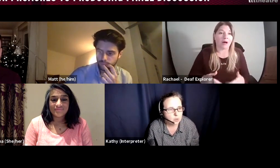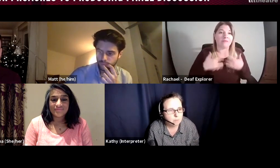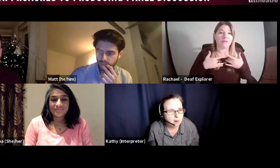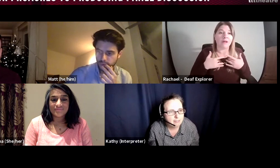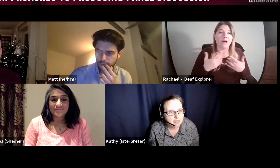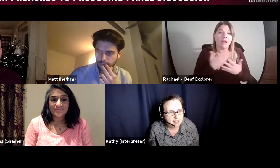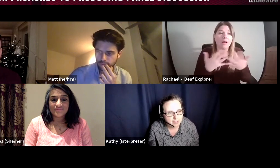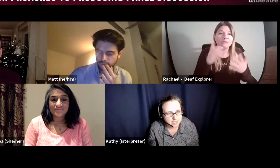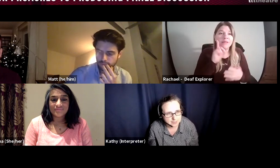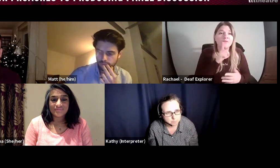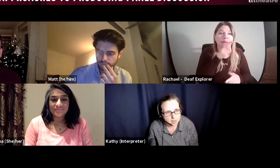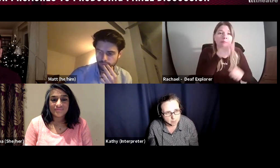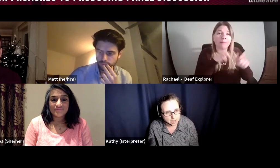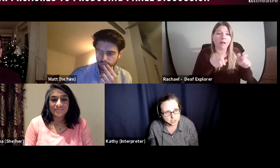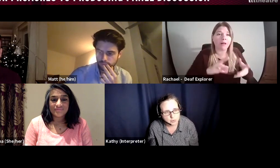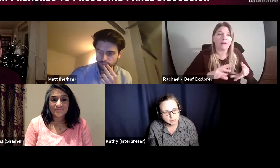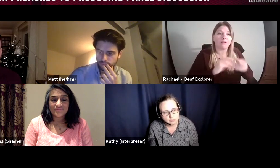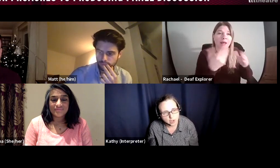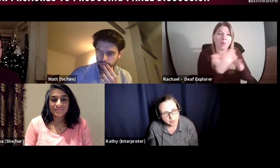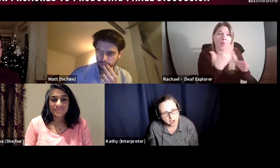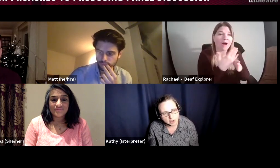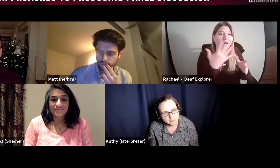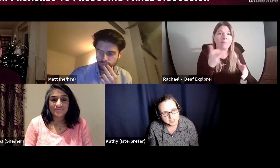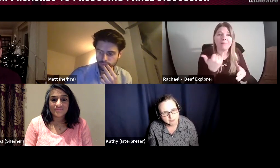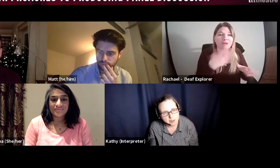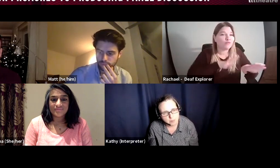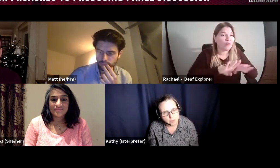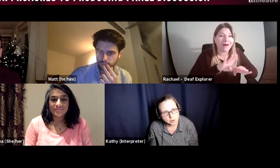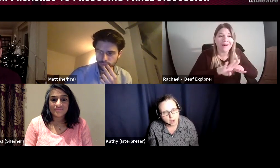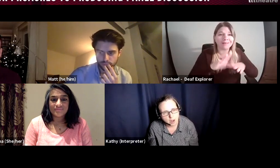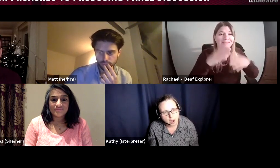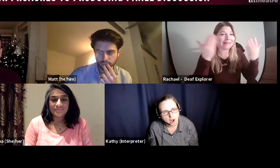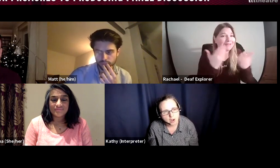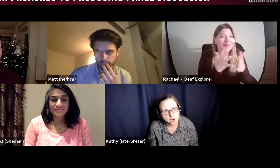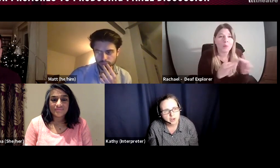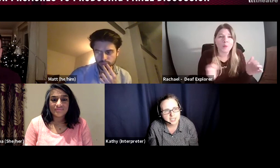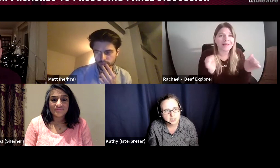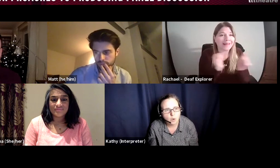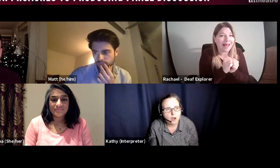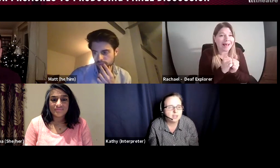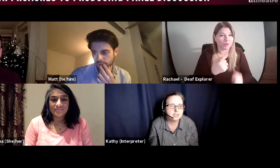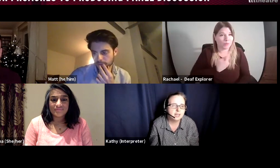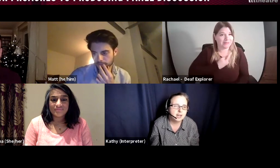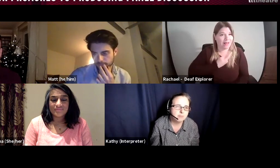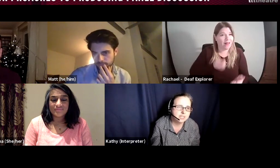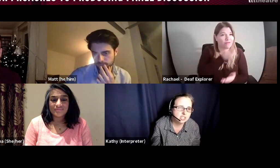apply for that funding. But I do feel that a lot of deaf people are creating work, potentially it's